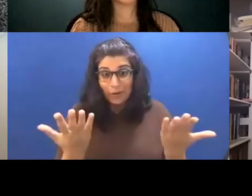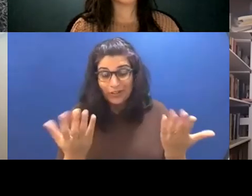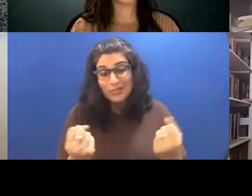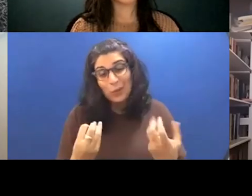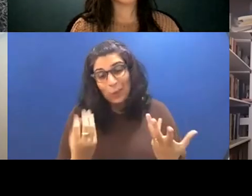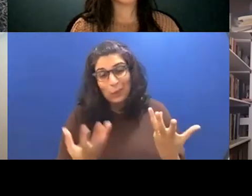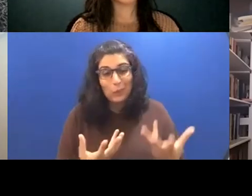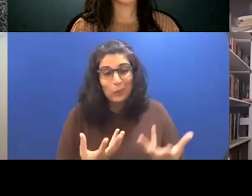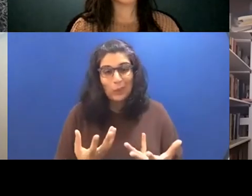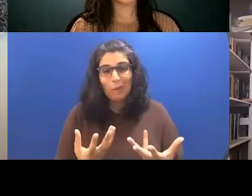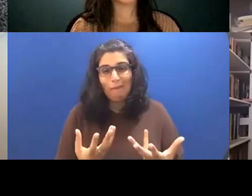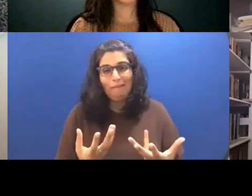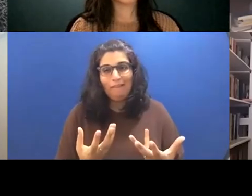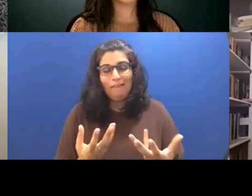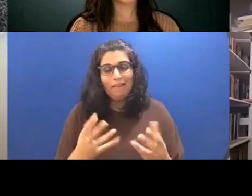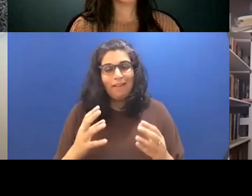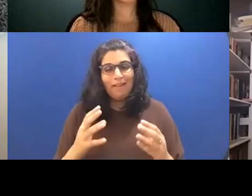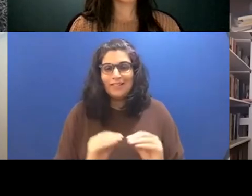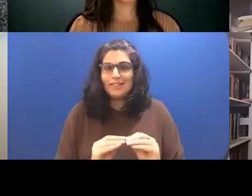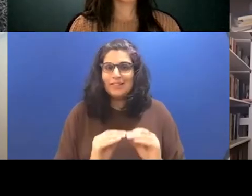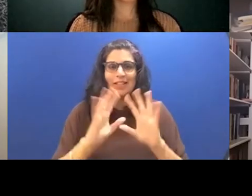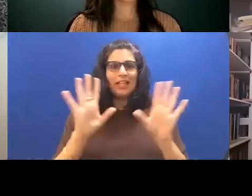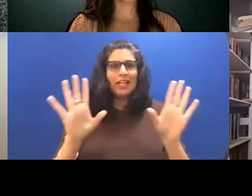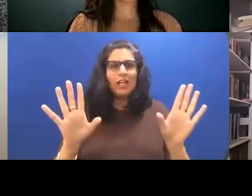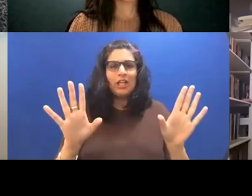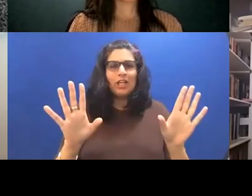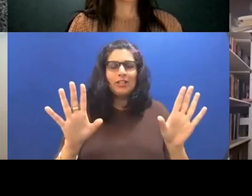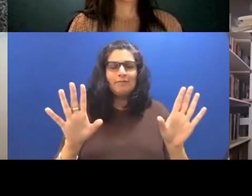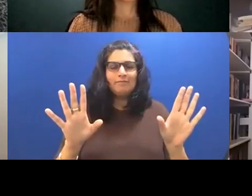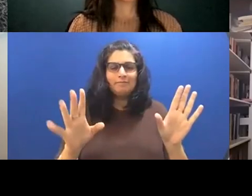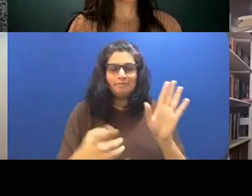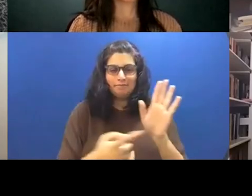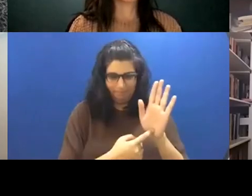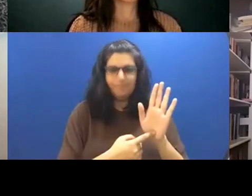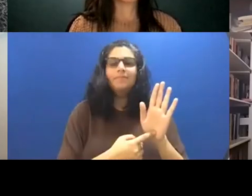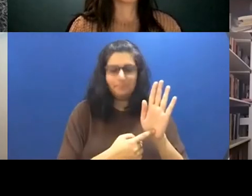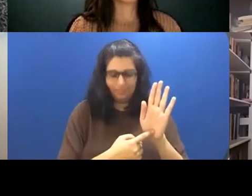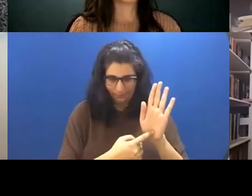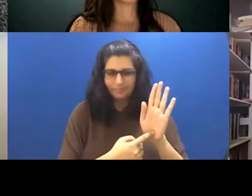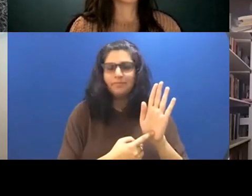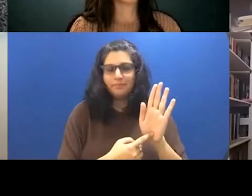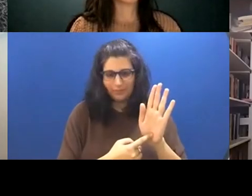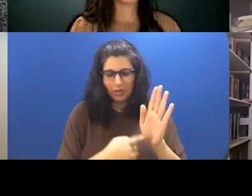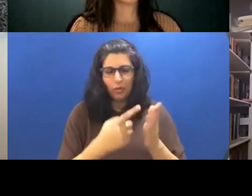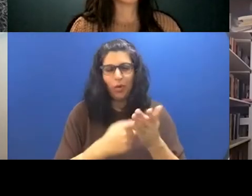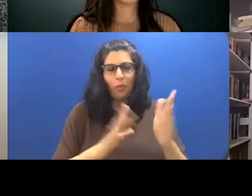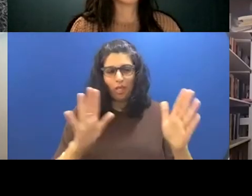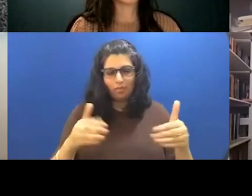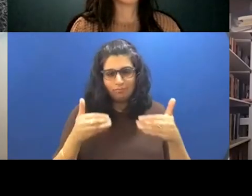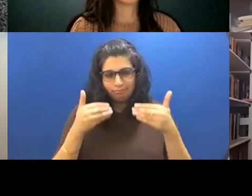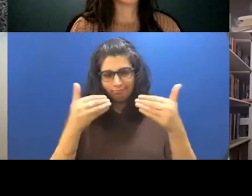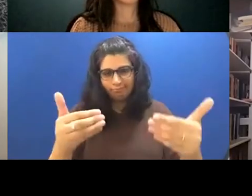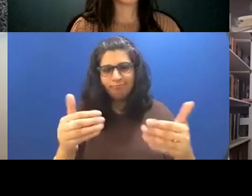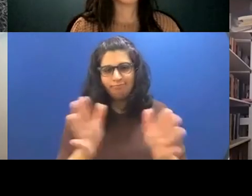just had these clear glimpses of what I thought would maybe move the story forward. Yeah,